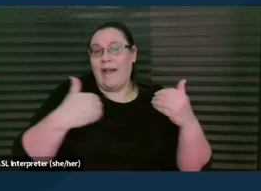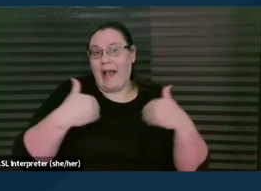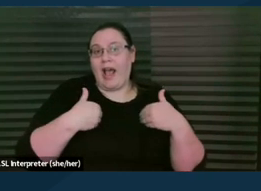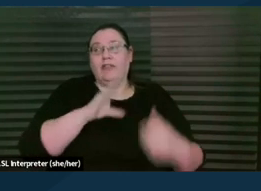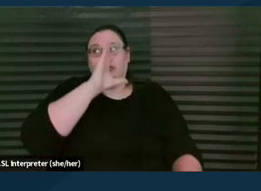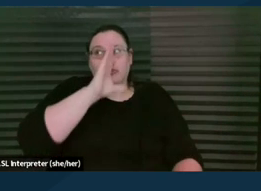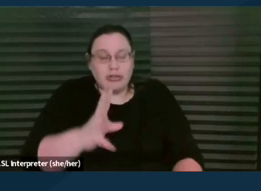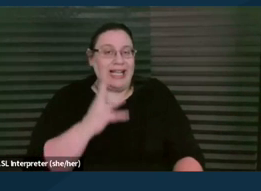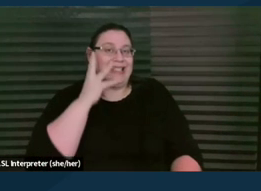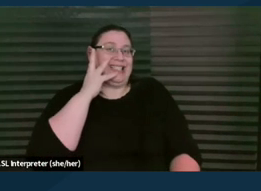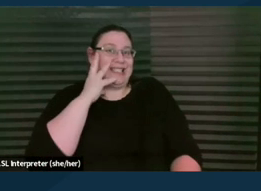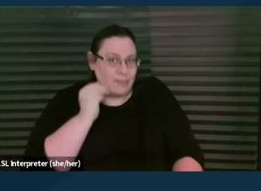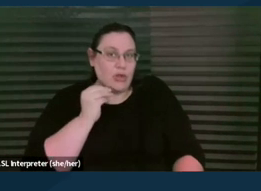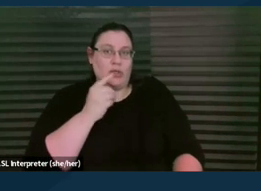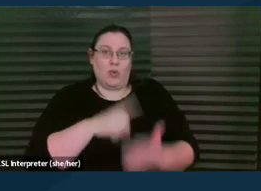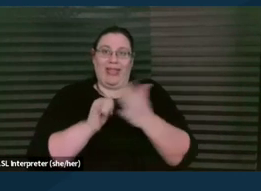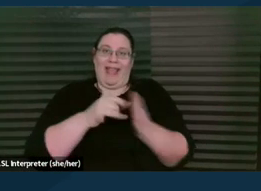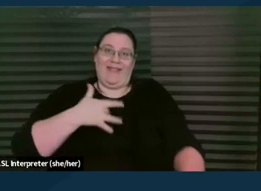about what it feels like, what people are going through.